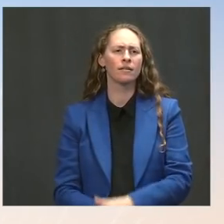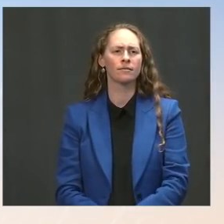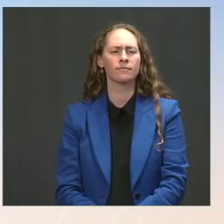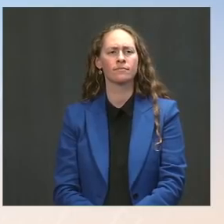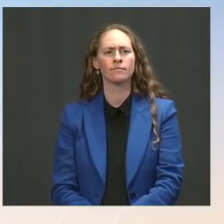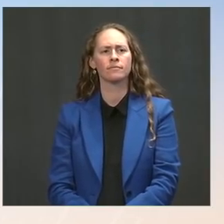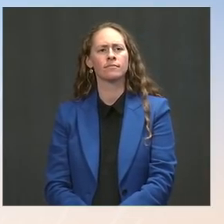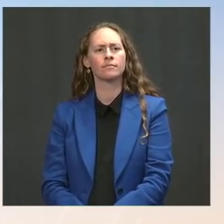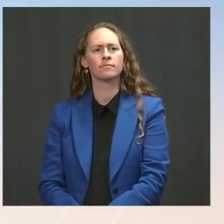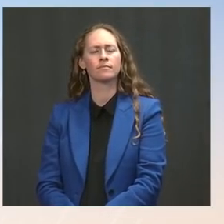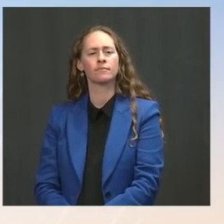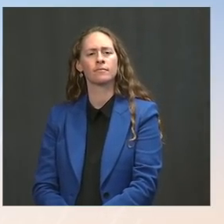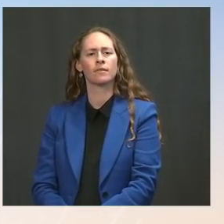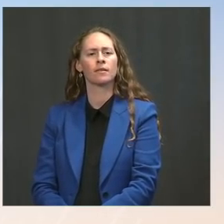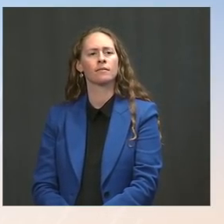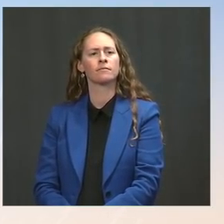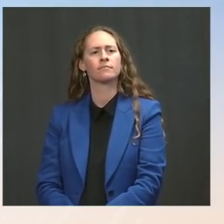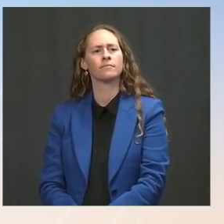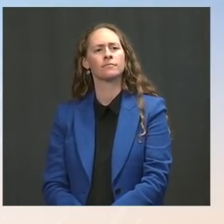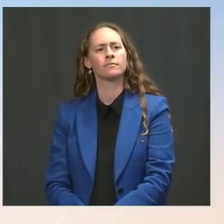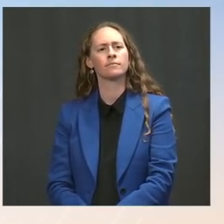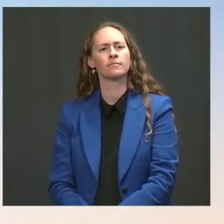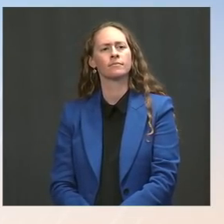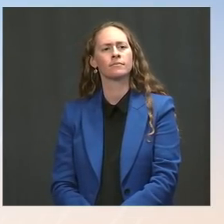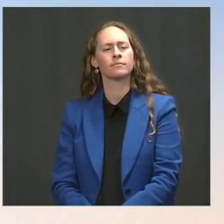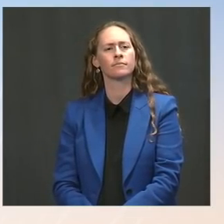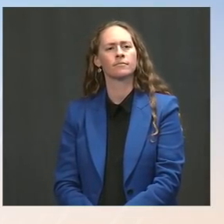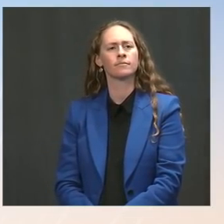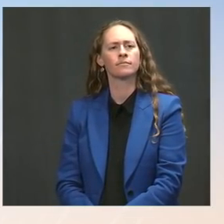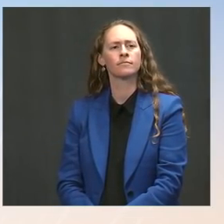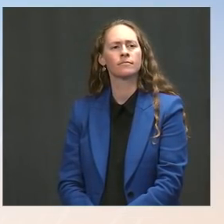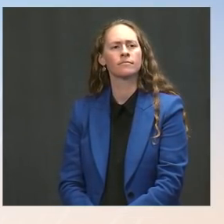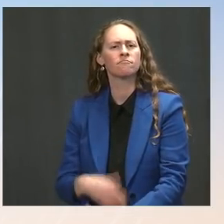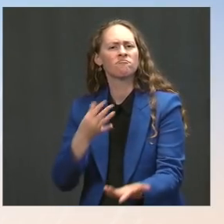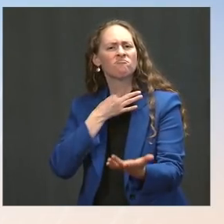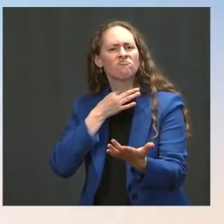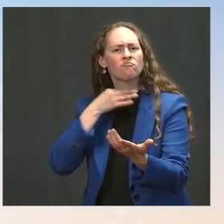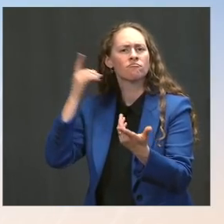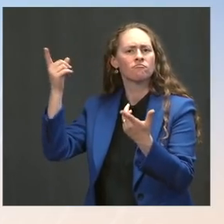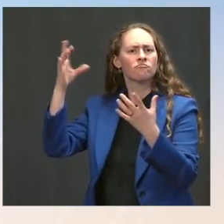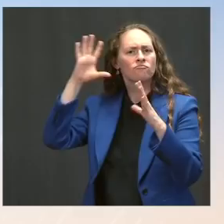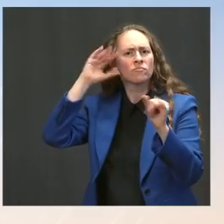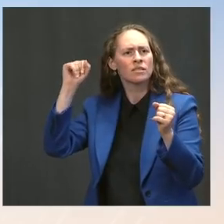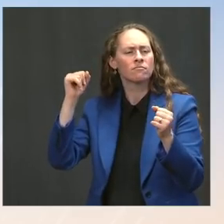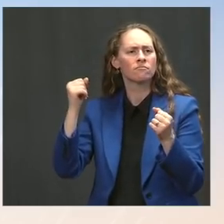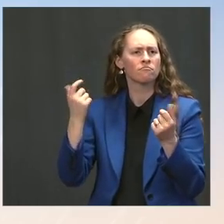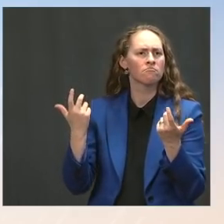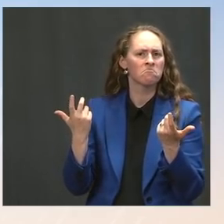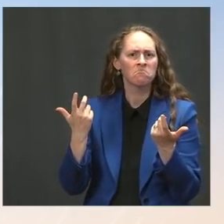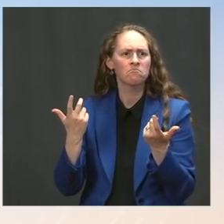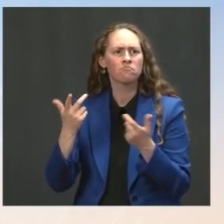had seen the fingerprints of any kind of mal-actors, such as Vladimir Putin, feeding this misinformation.